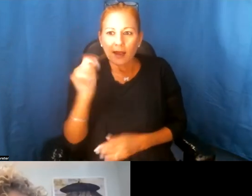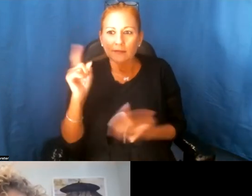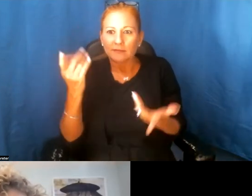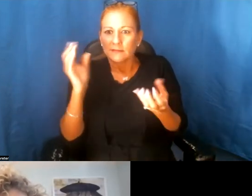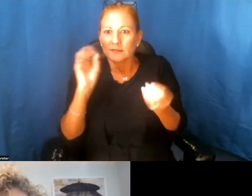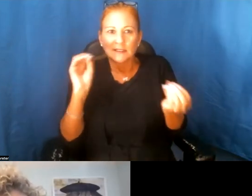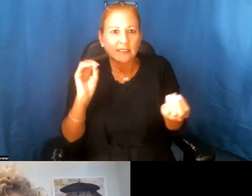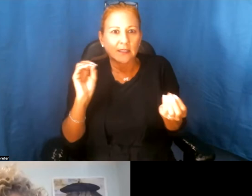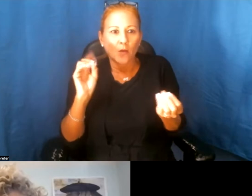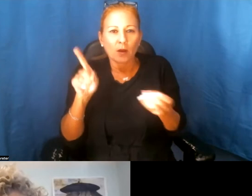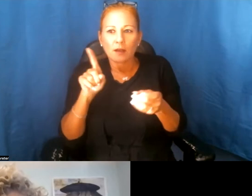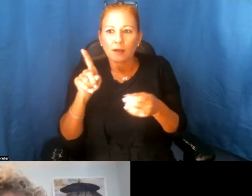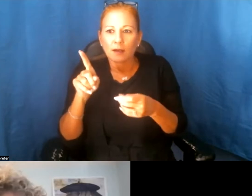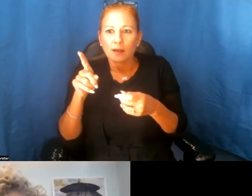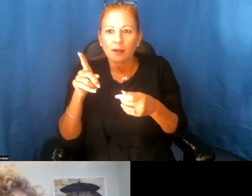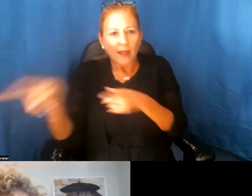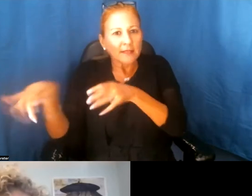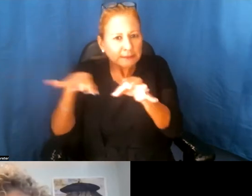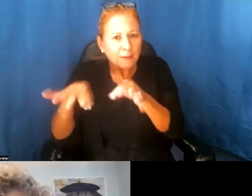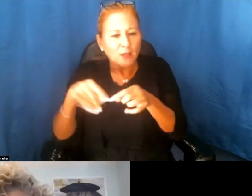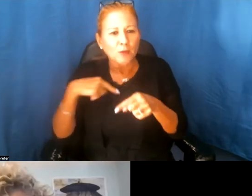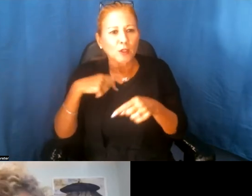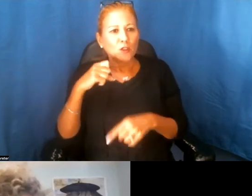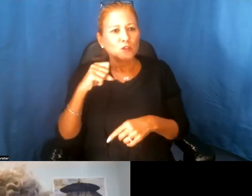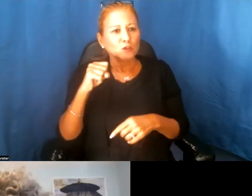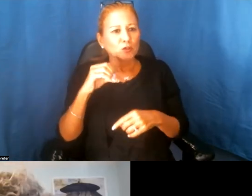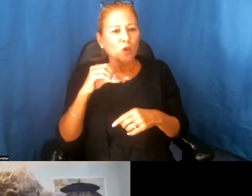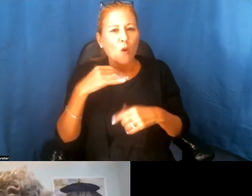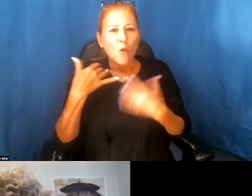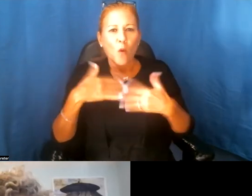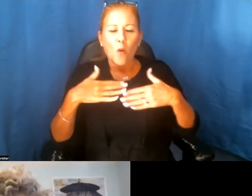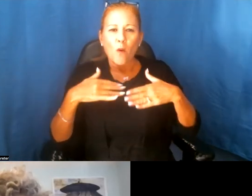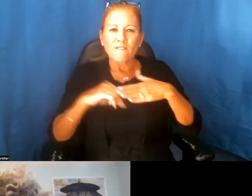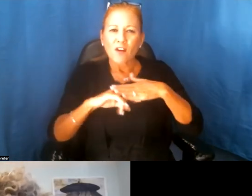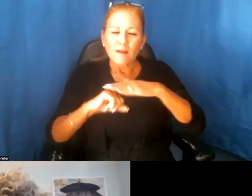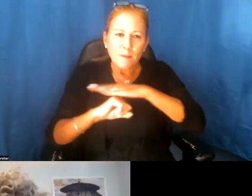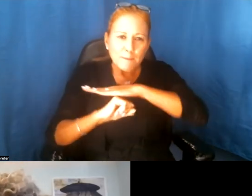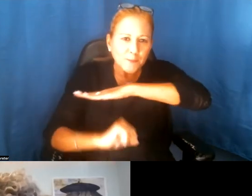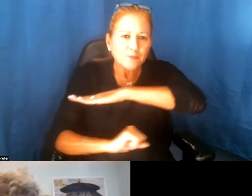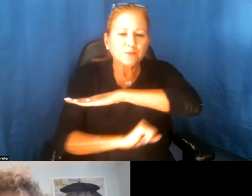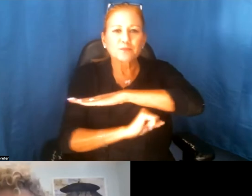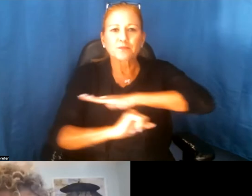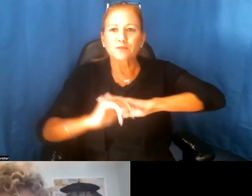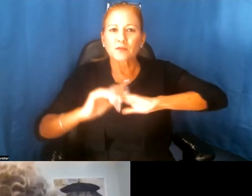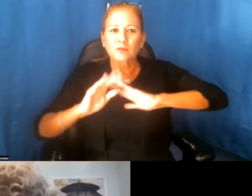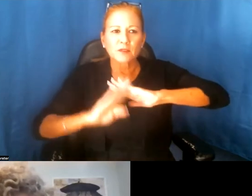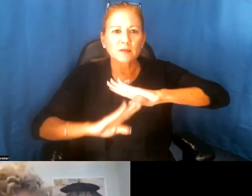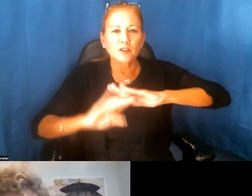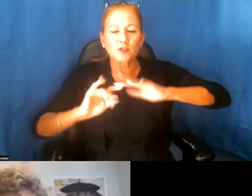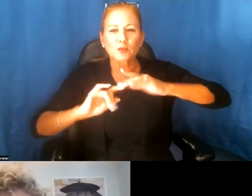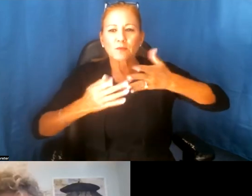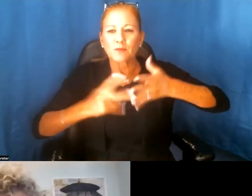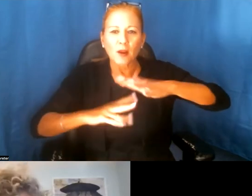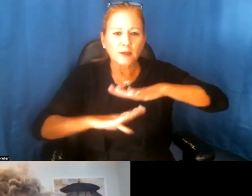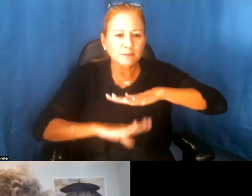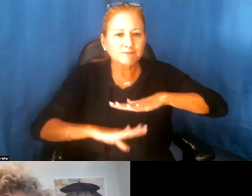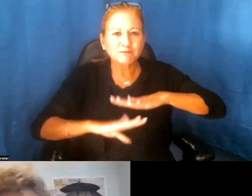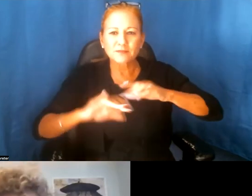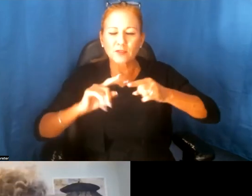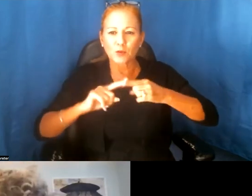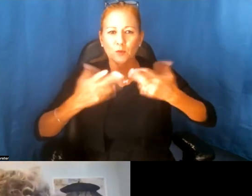explain to me something so fundamental, you know, to to kind of human dynamics, human relationships-